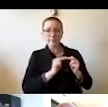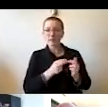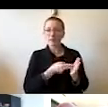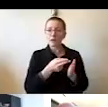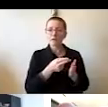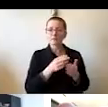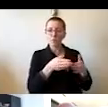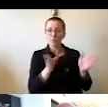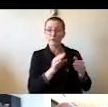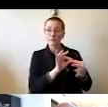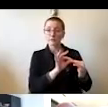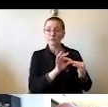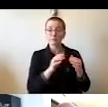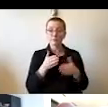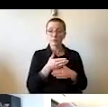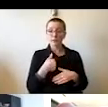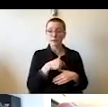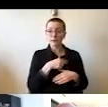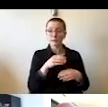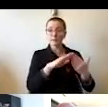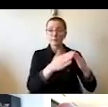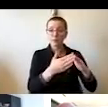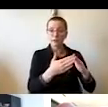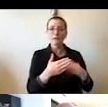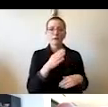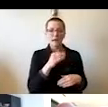And we have used that foundation to create what I describe